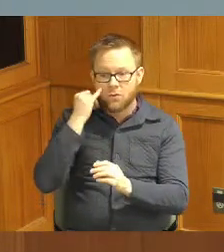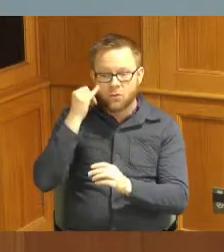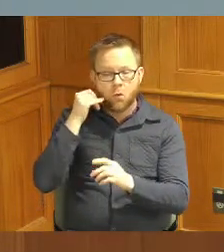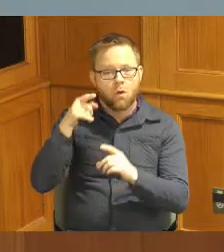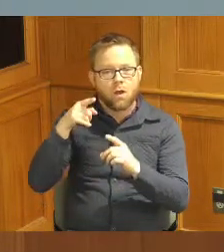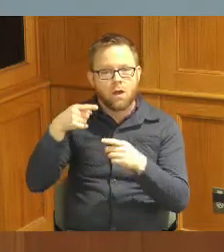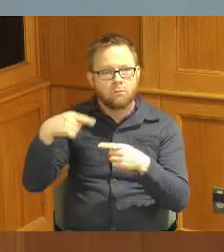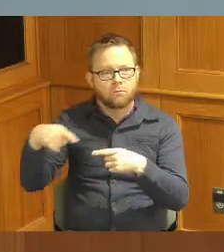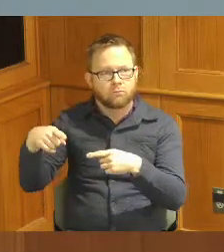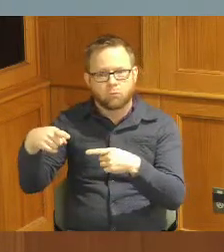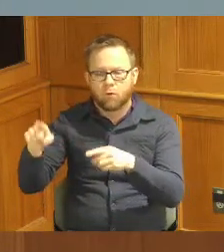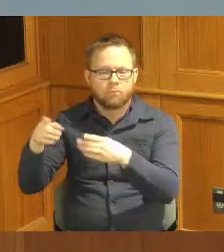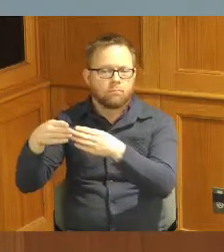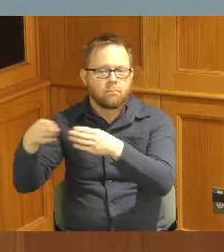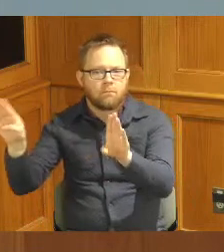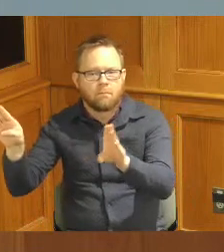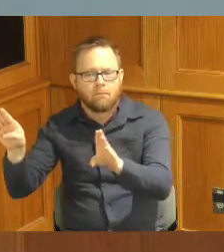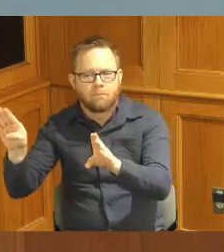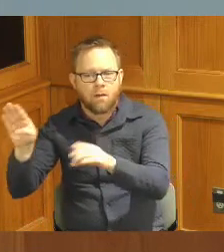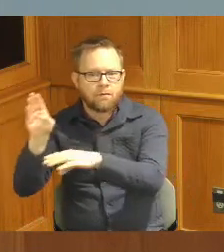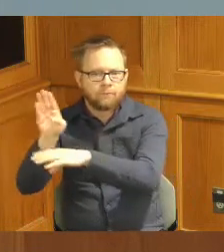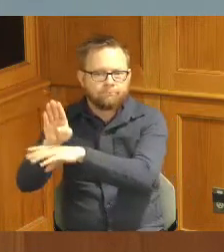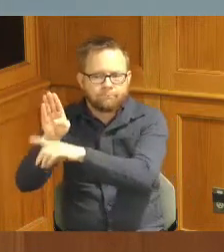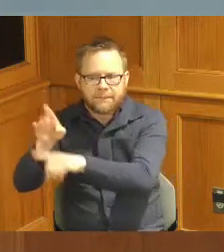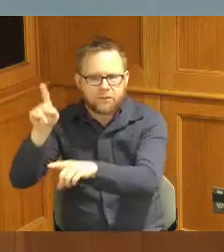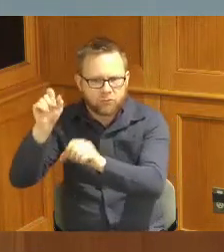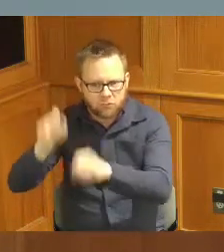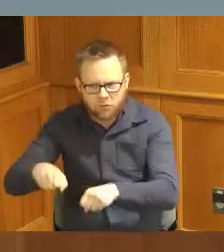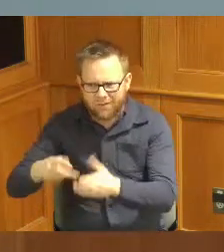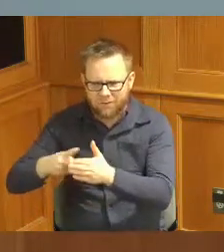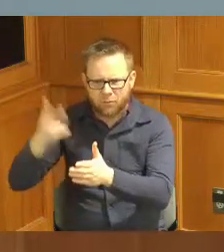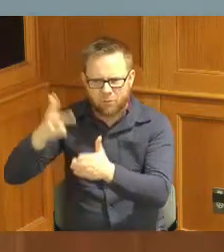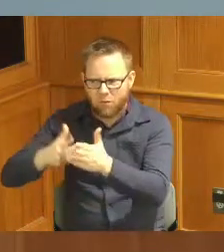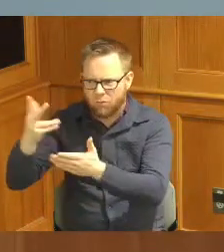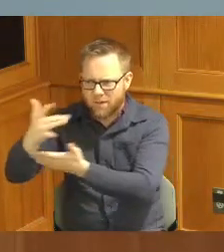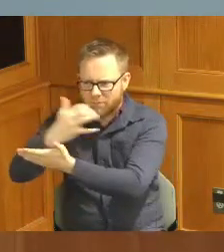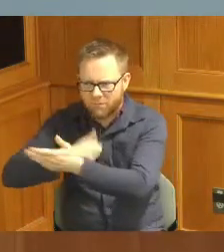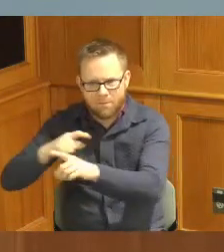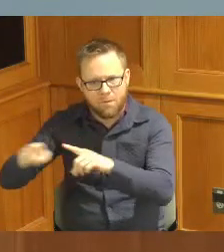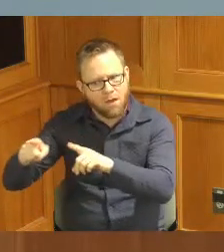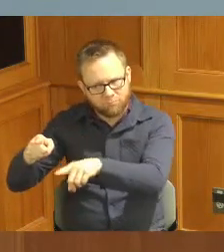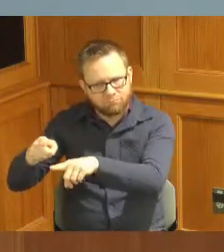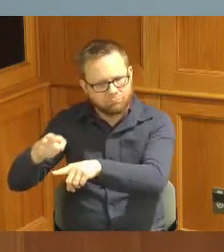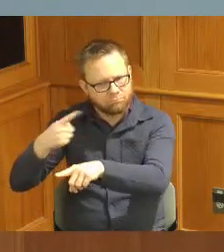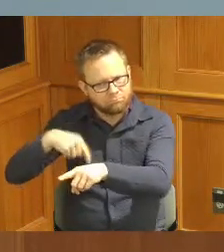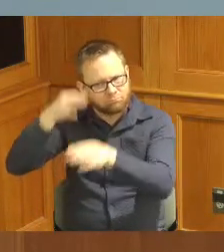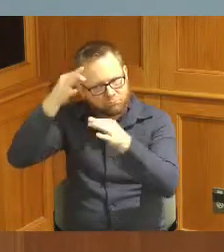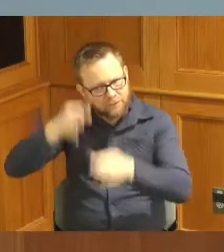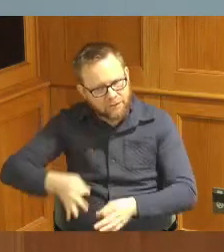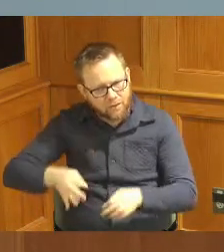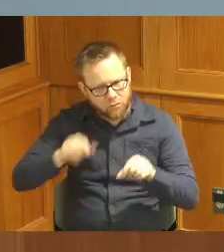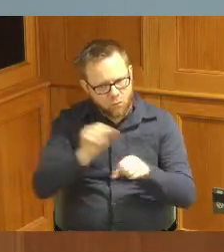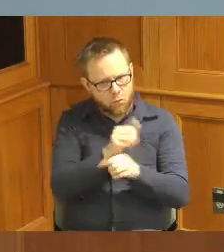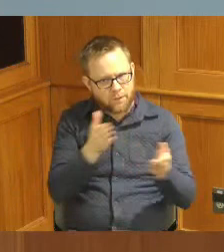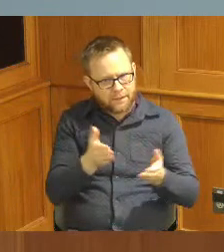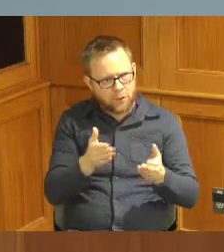sometimes triple the salary that they may but and I know Include myself in this that we have made a